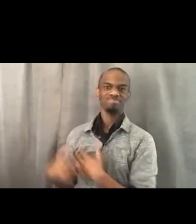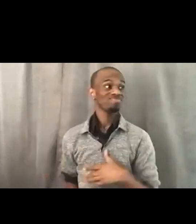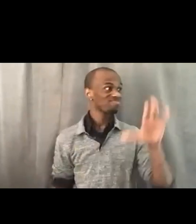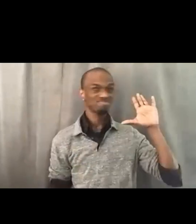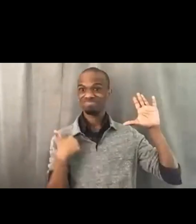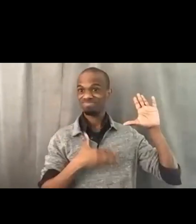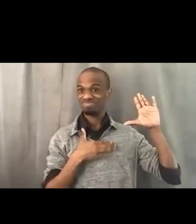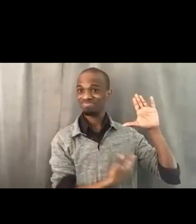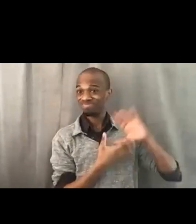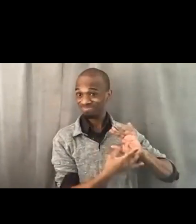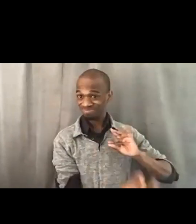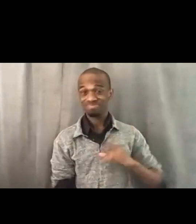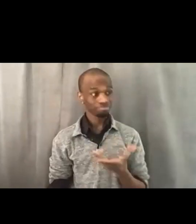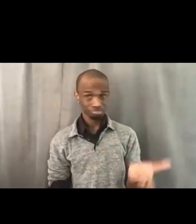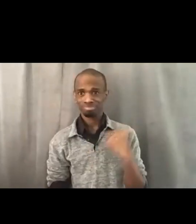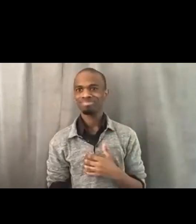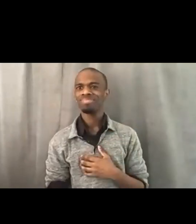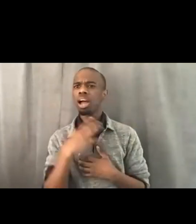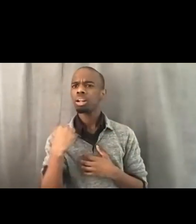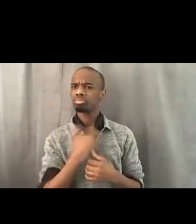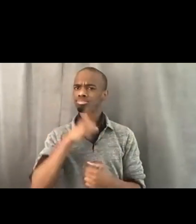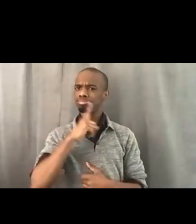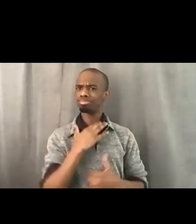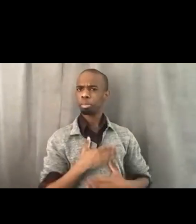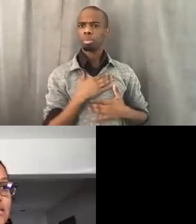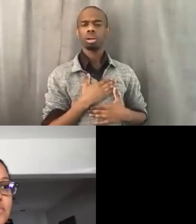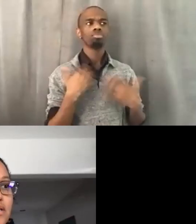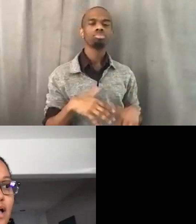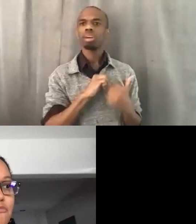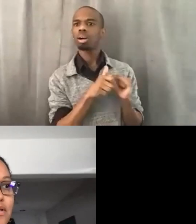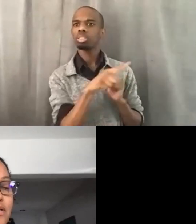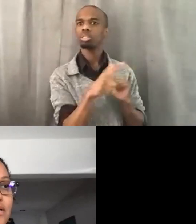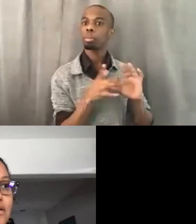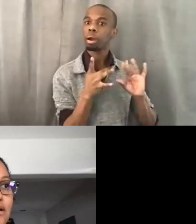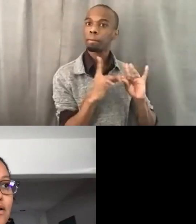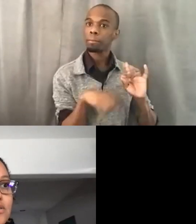And I so appreciate the way you preface this, because I think this week I've been also